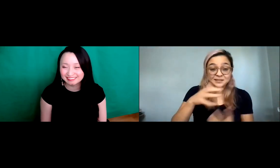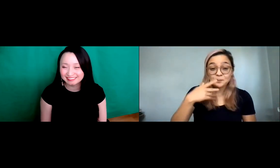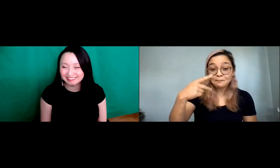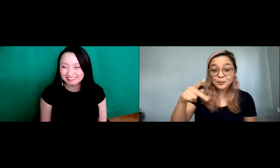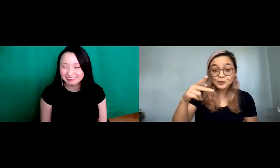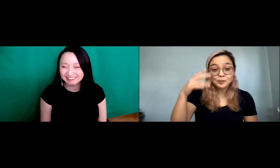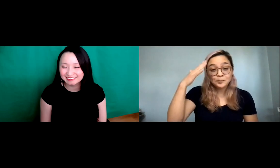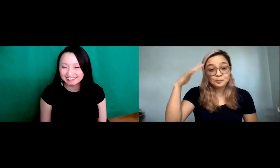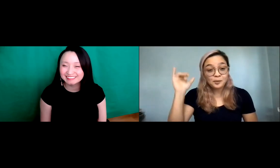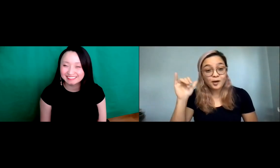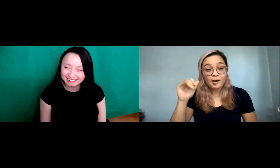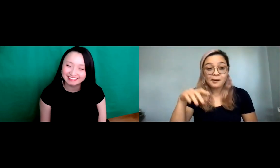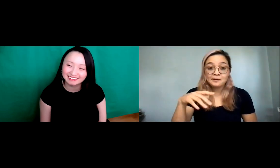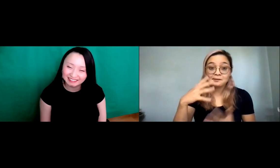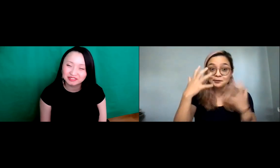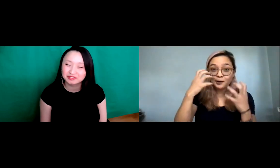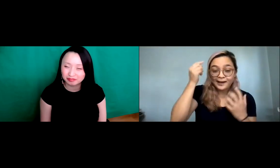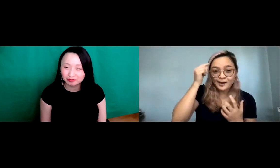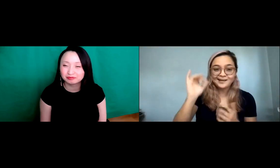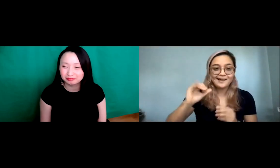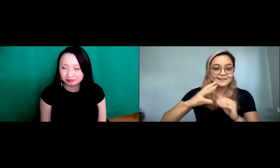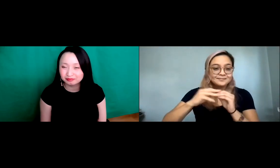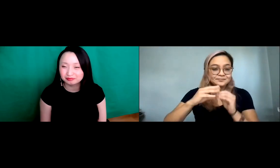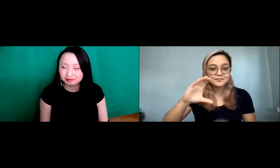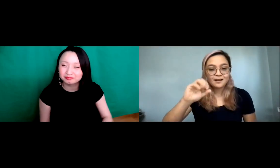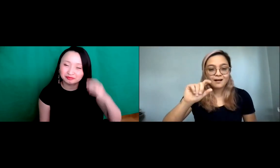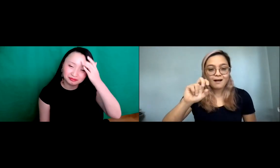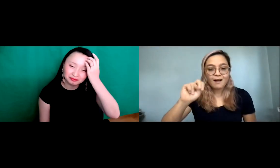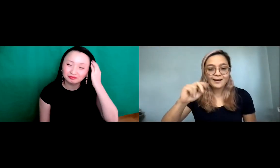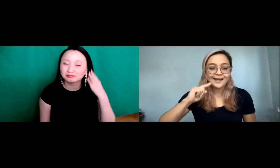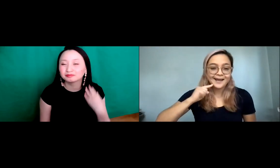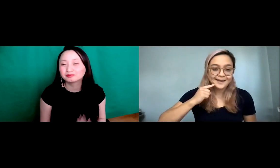And my hair is a mix between purple blind, and some dark hair.